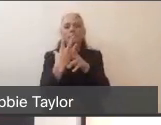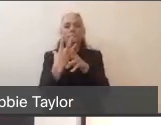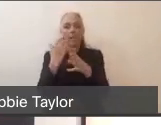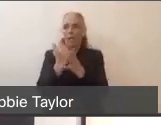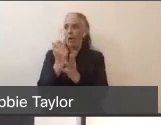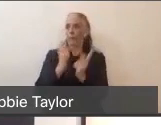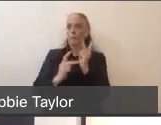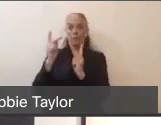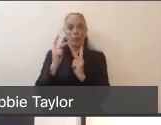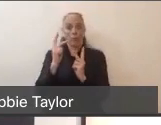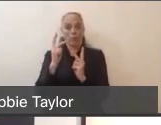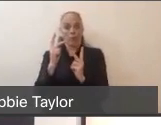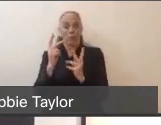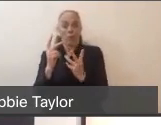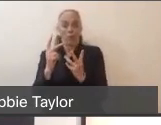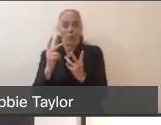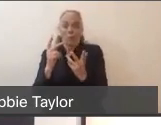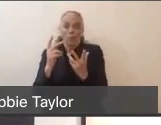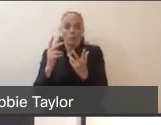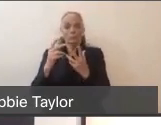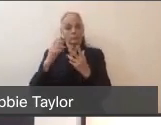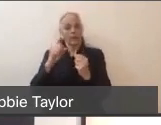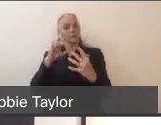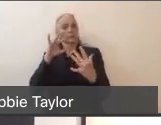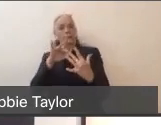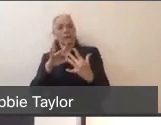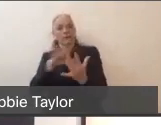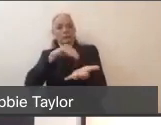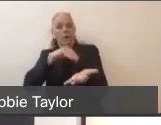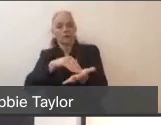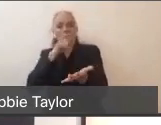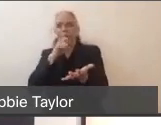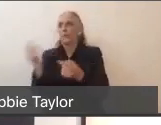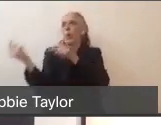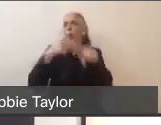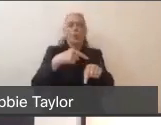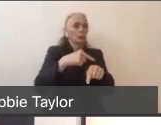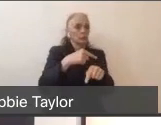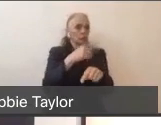and be scared about what they might be exposed to when they did, and to keep our providers safe as well.